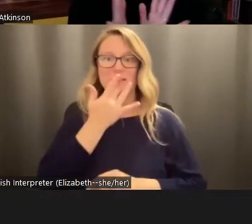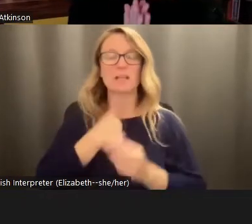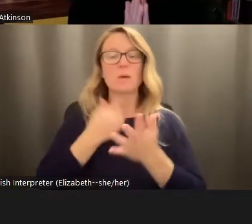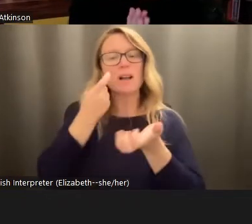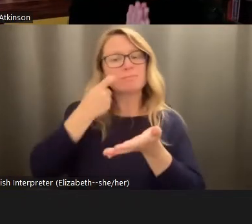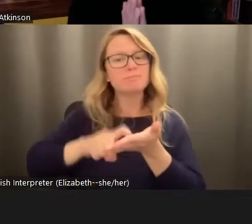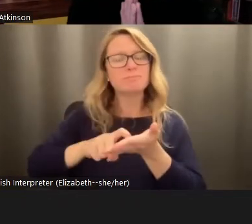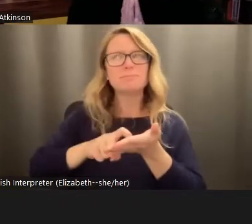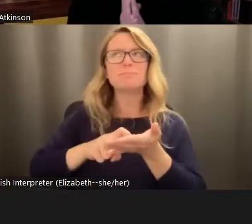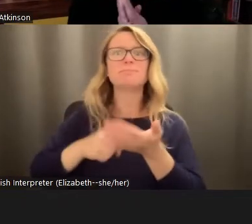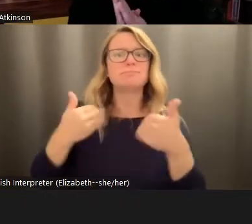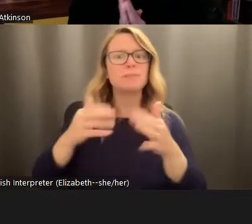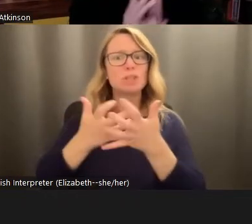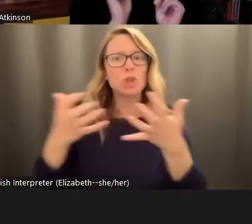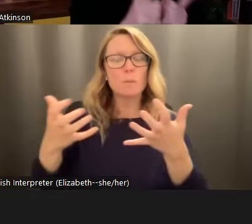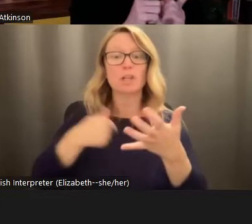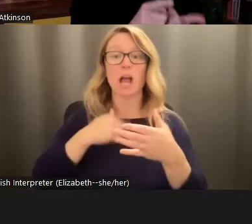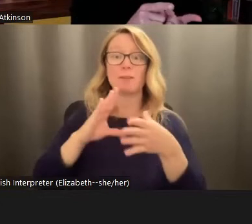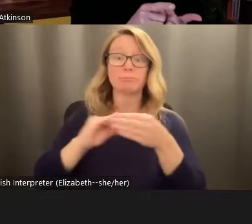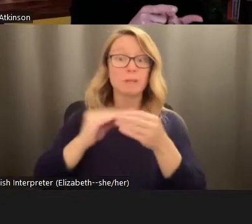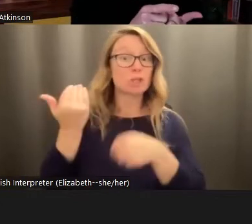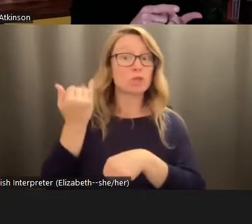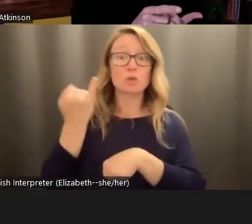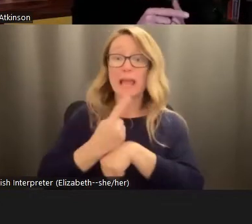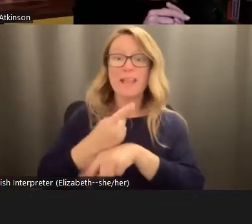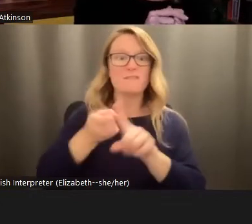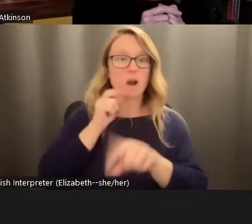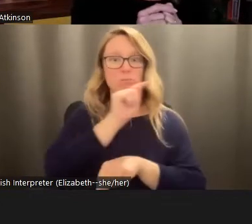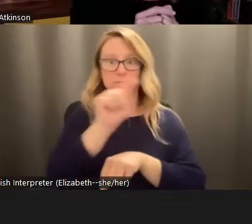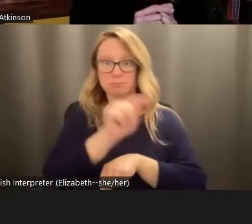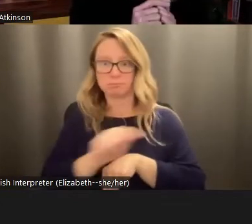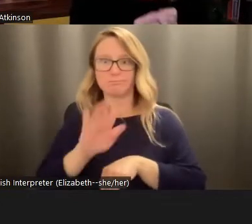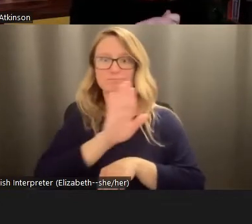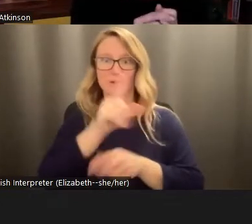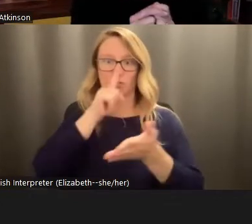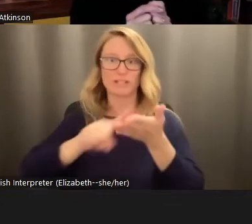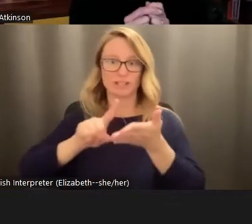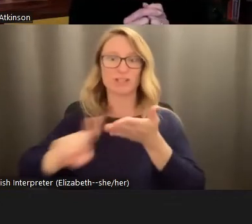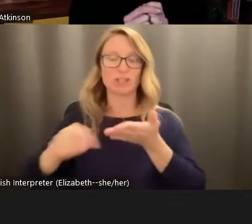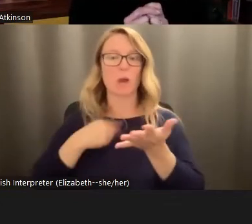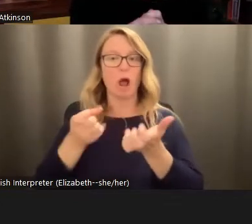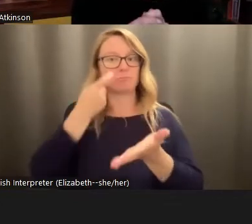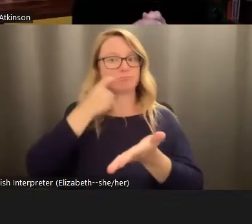so much of the material I shared today comes from these researchers. So I really want to acknowledge the extraordinary